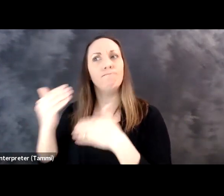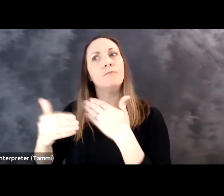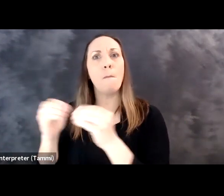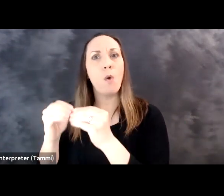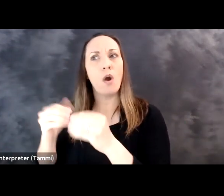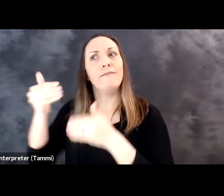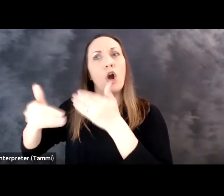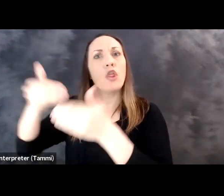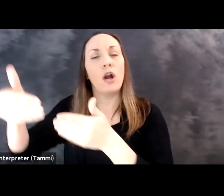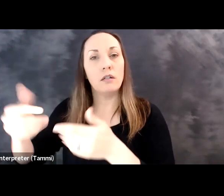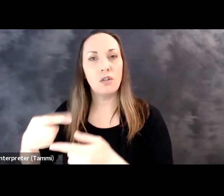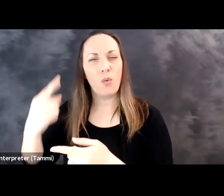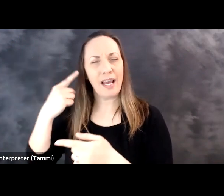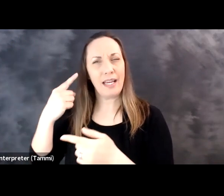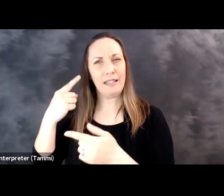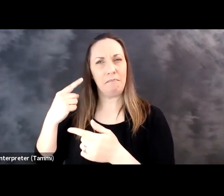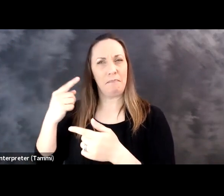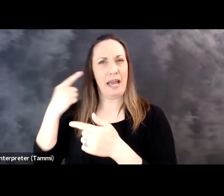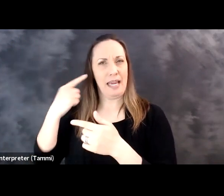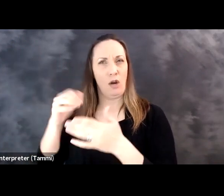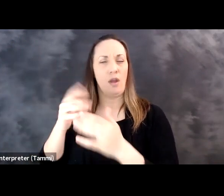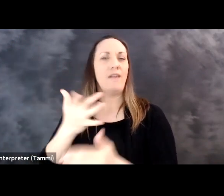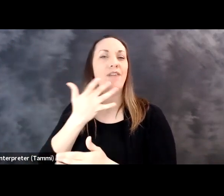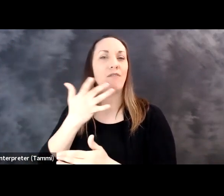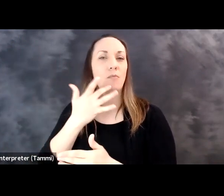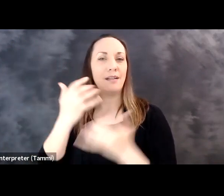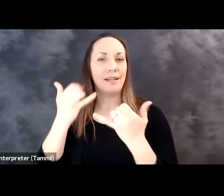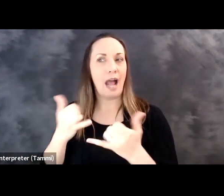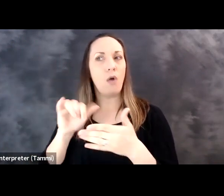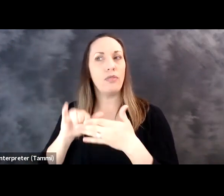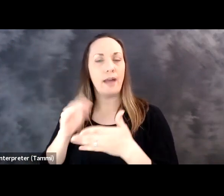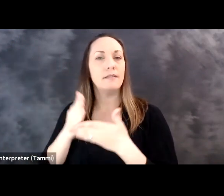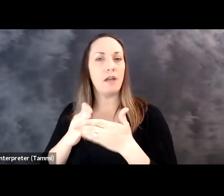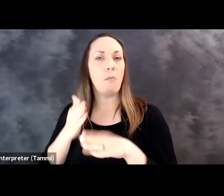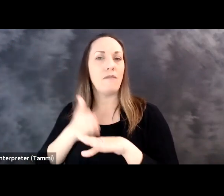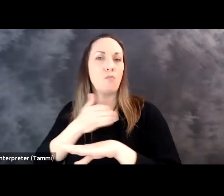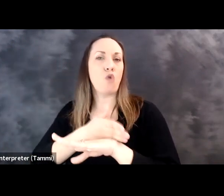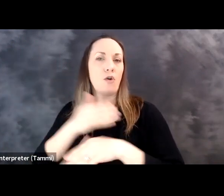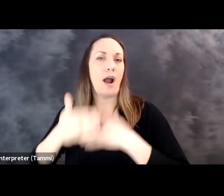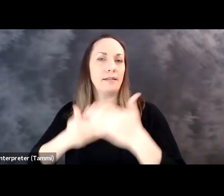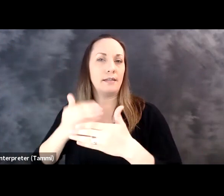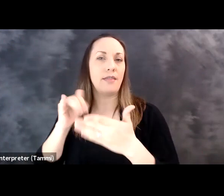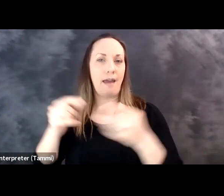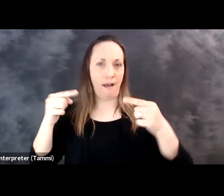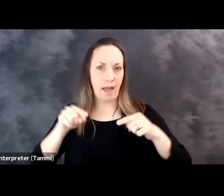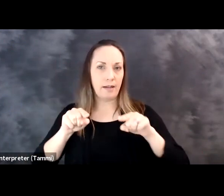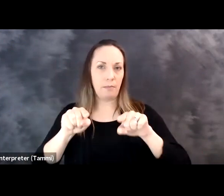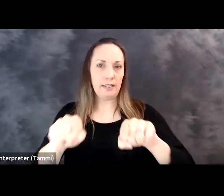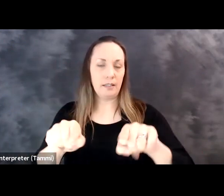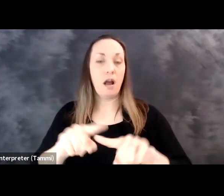think farther, to go further. And that when I hear the favorability of where we are now, I think that's been